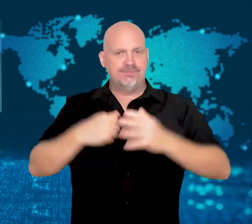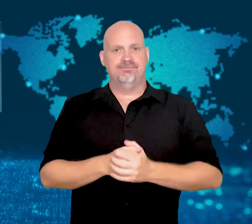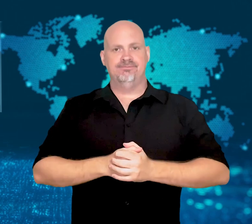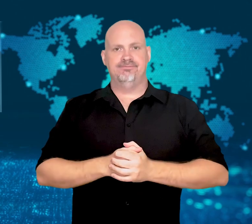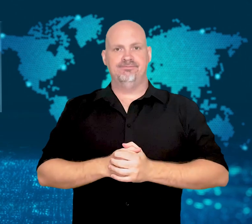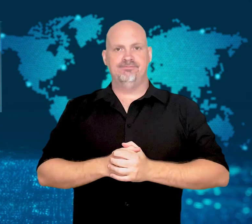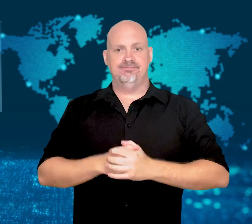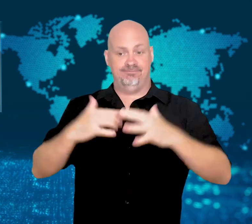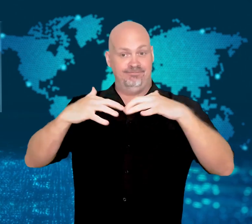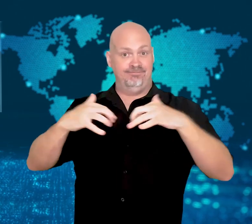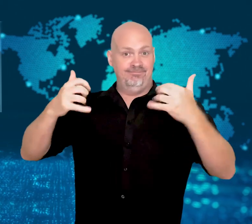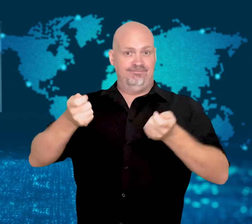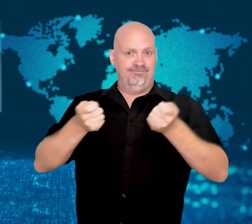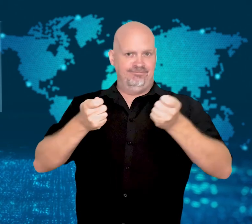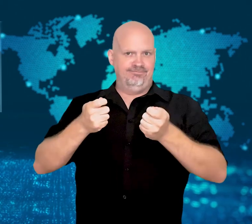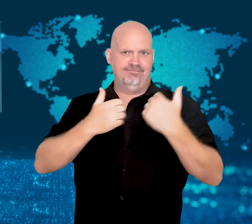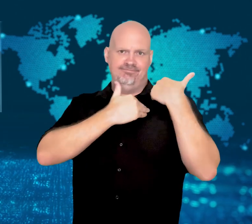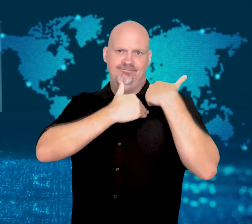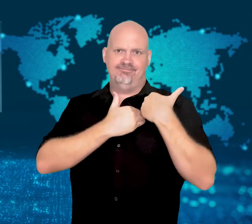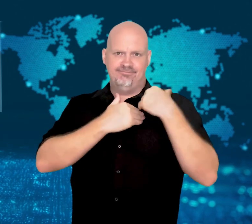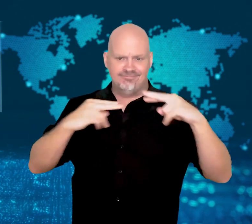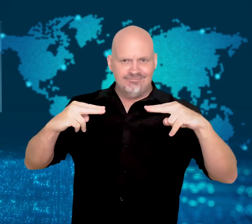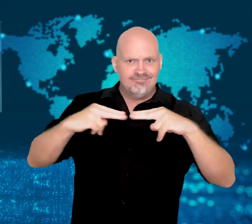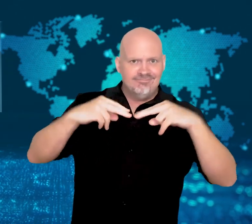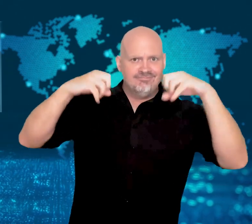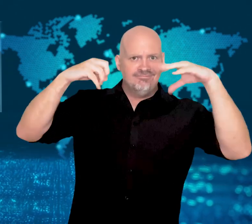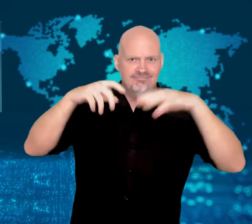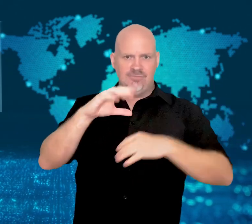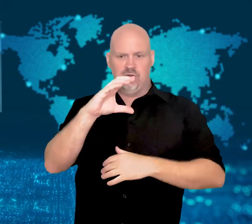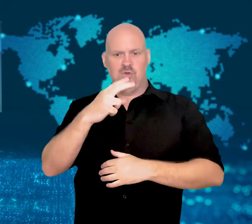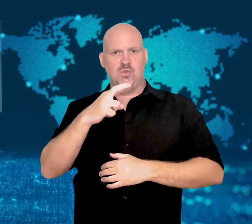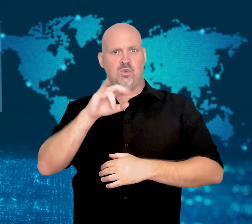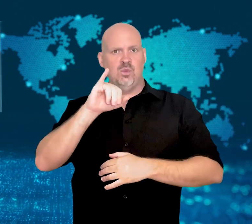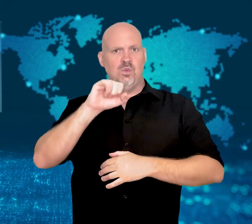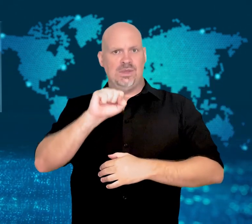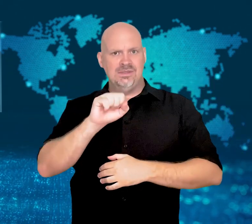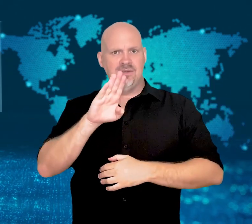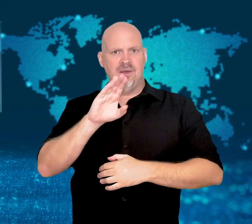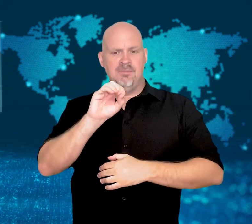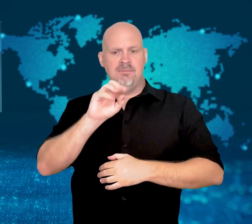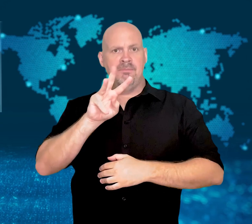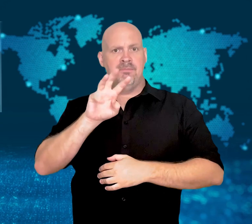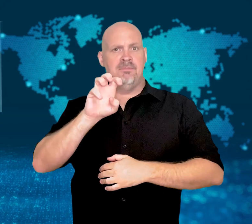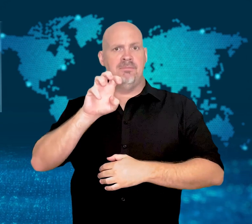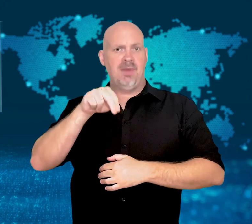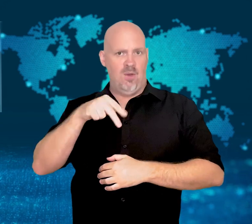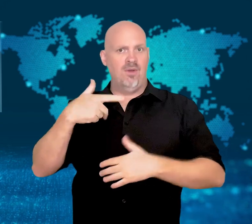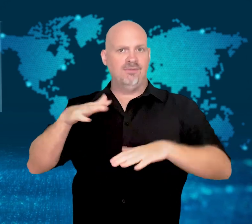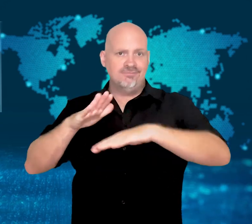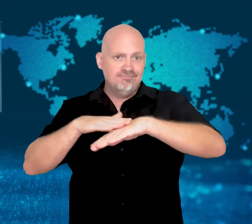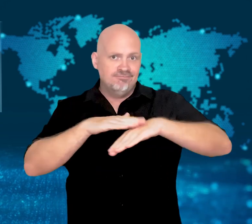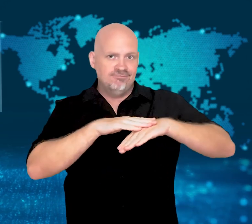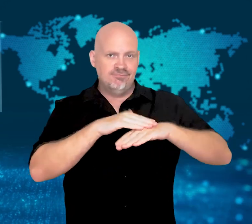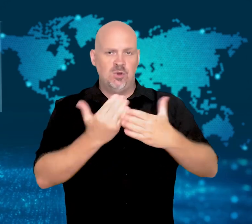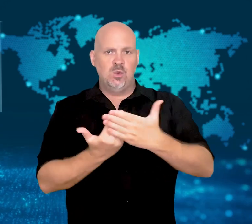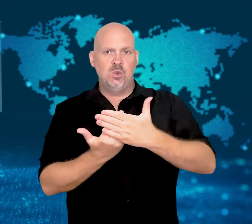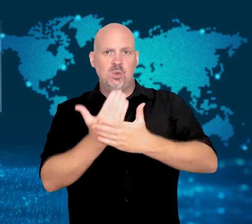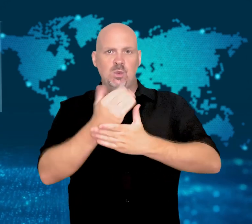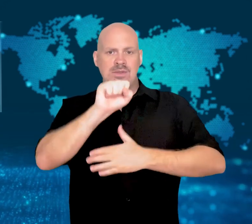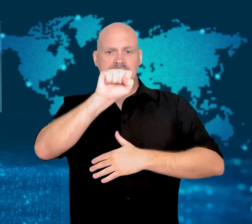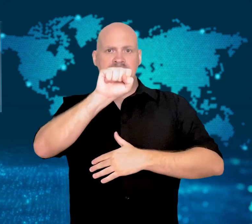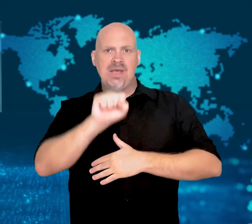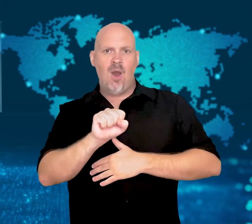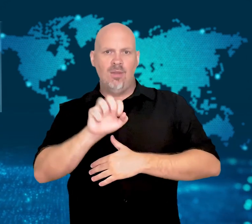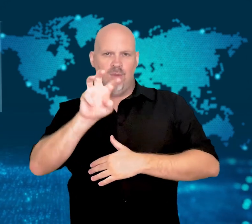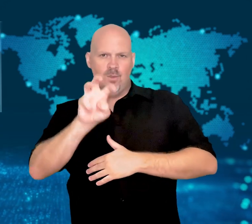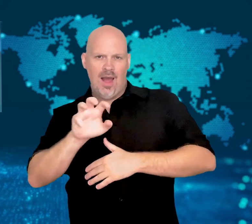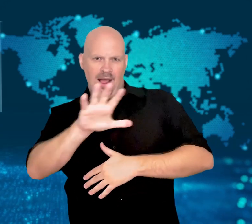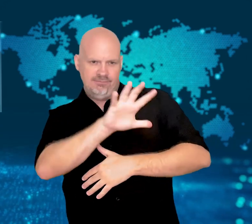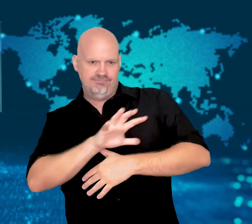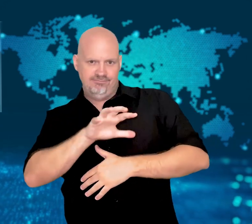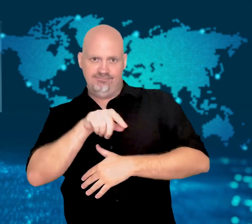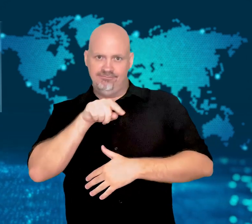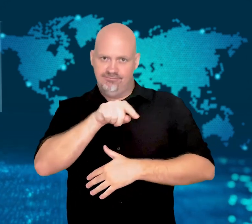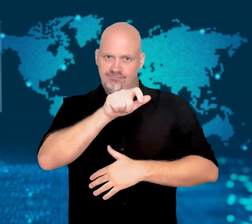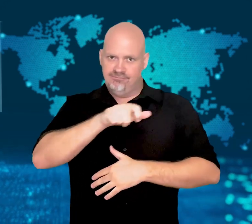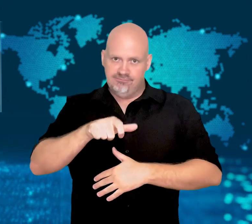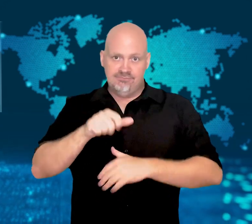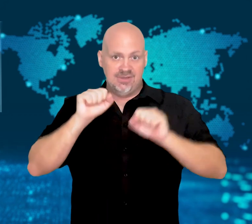Australia's energy minister, Chris Bowen, has asked residents of New South Wales